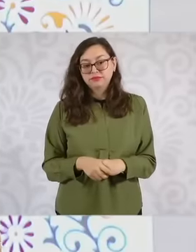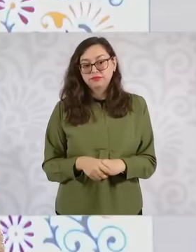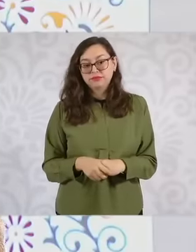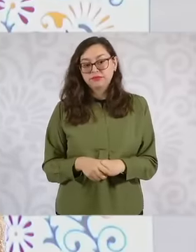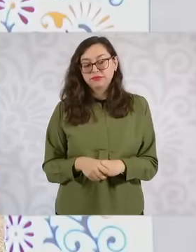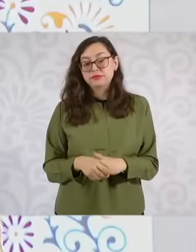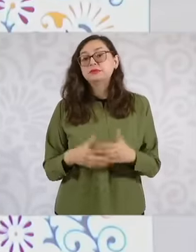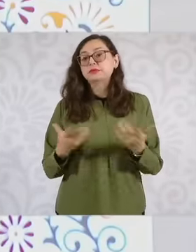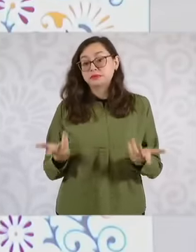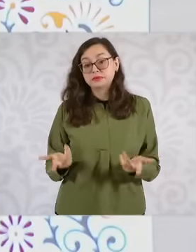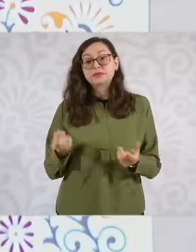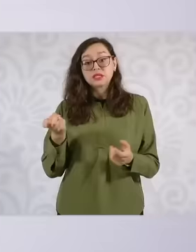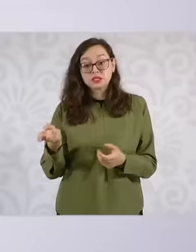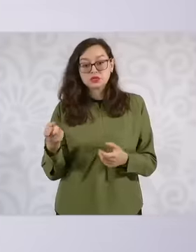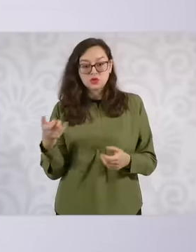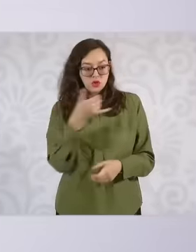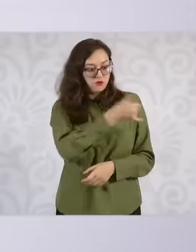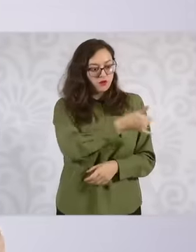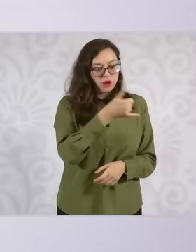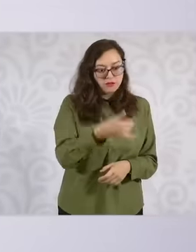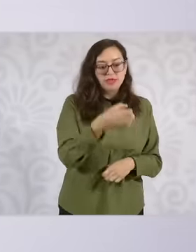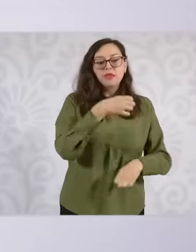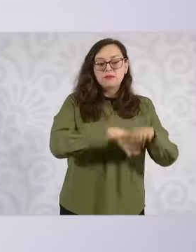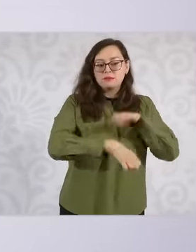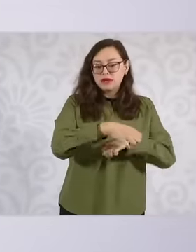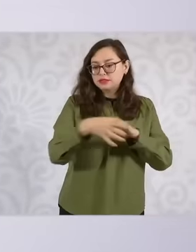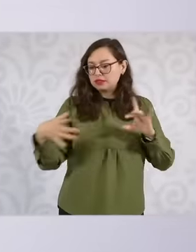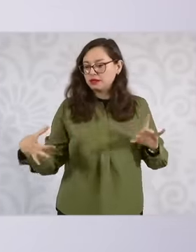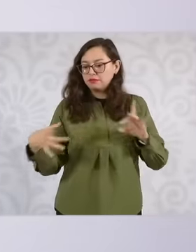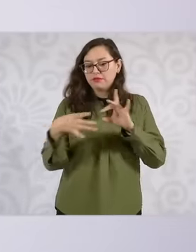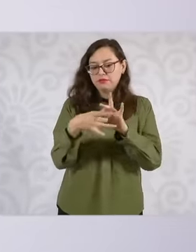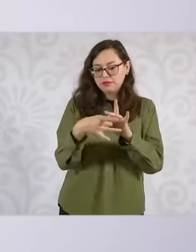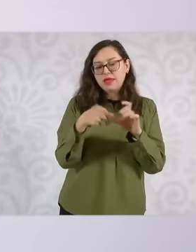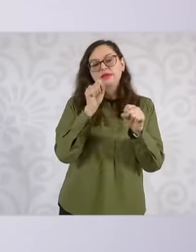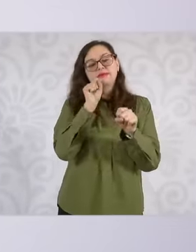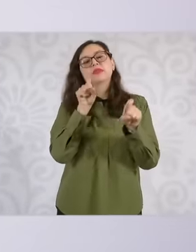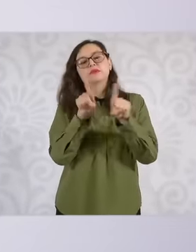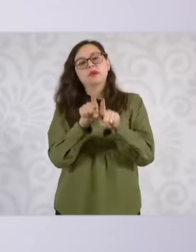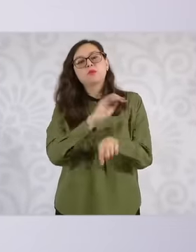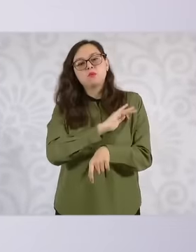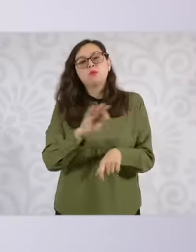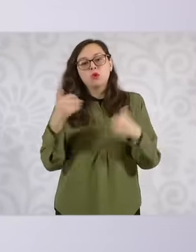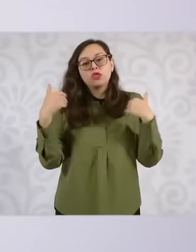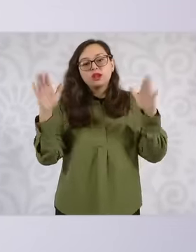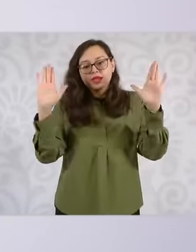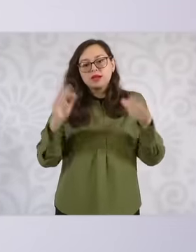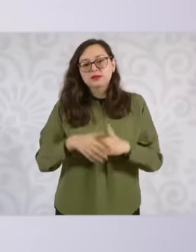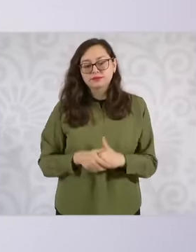agreements with the company at the infonavid that allows them access Well, to these facilities, how